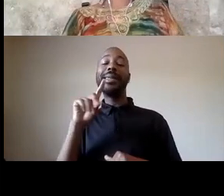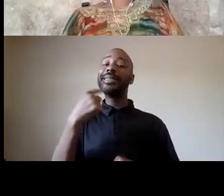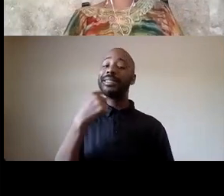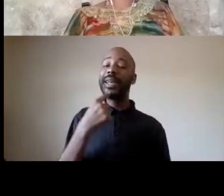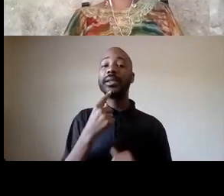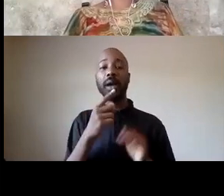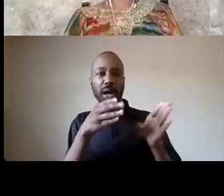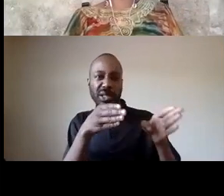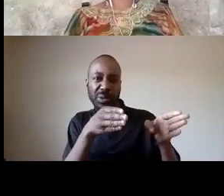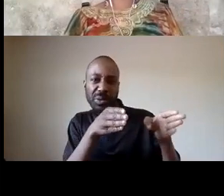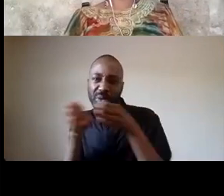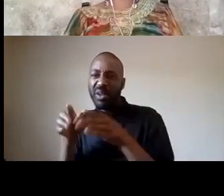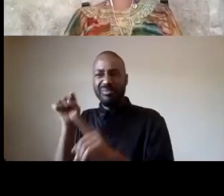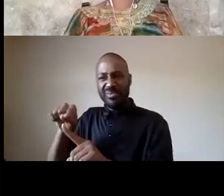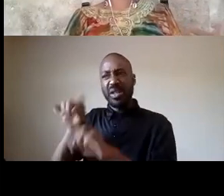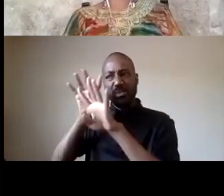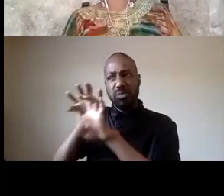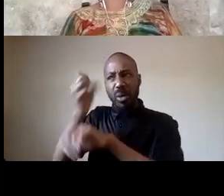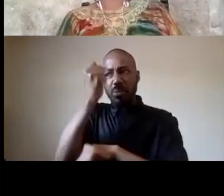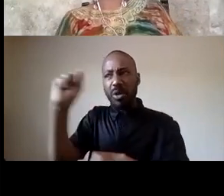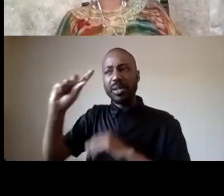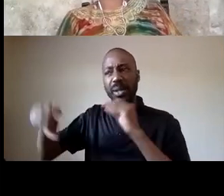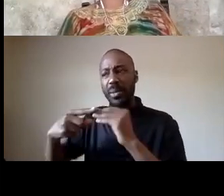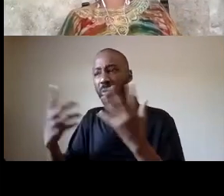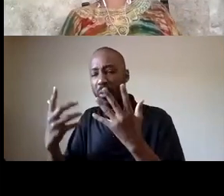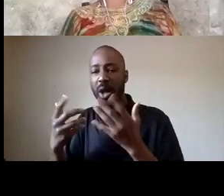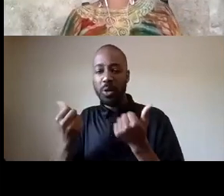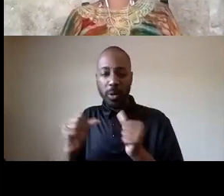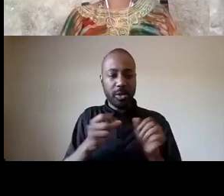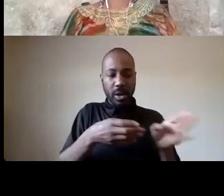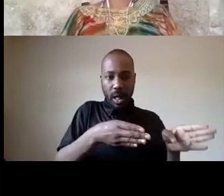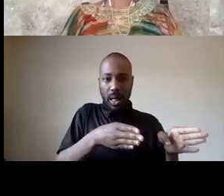these protests about right and talk about you know um